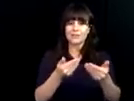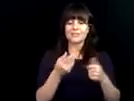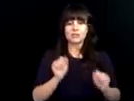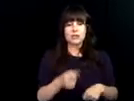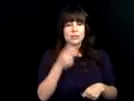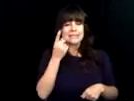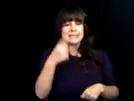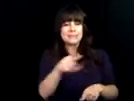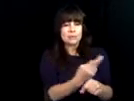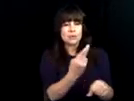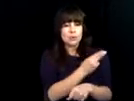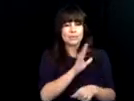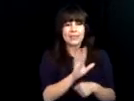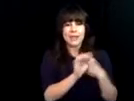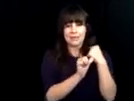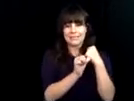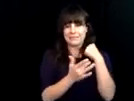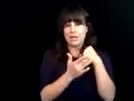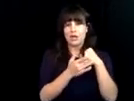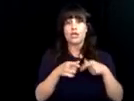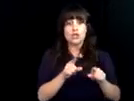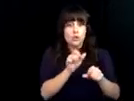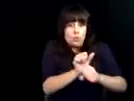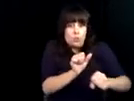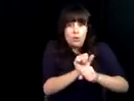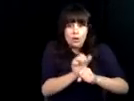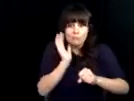and vision impaired individuals were employed.